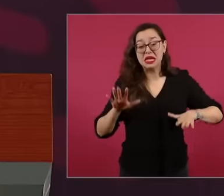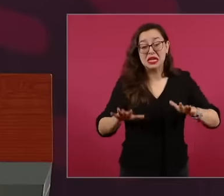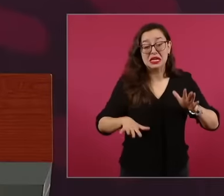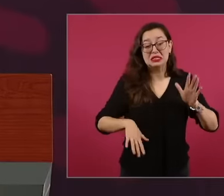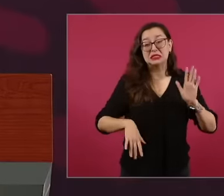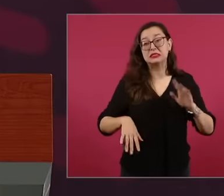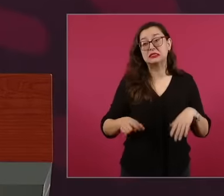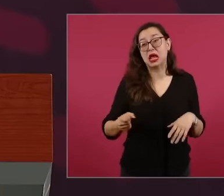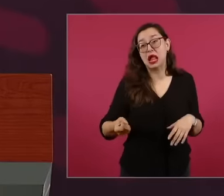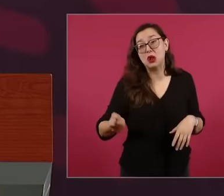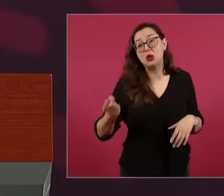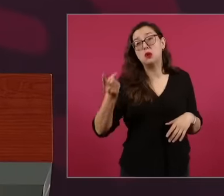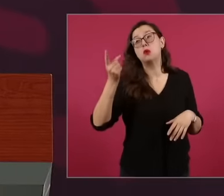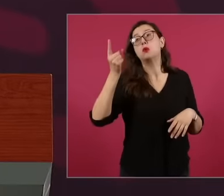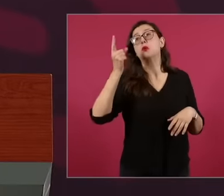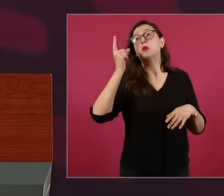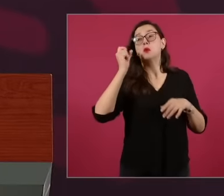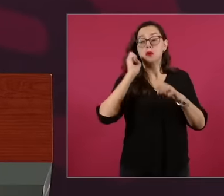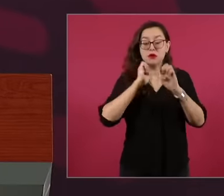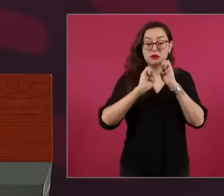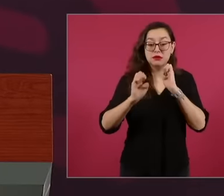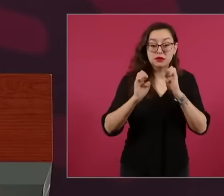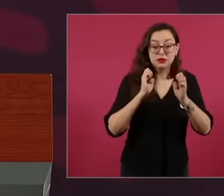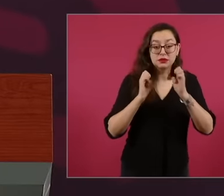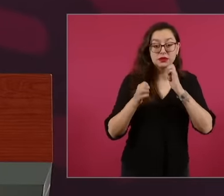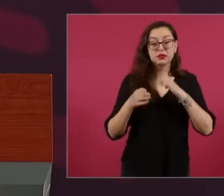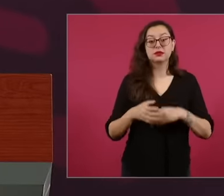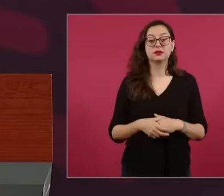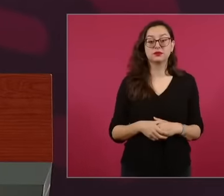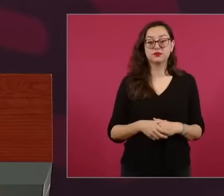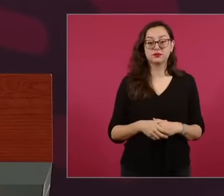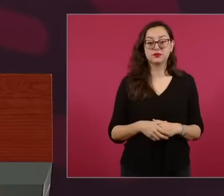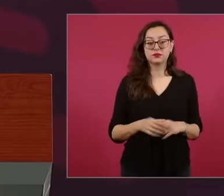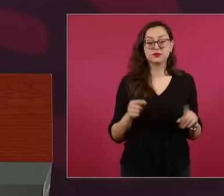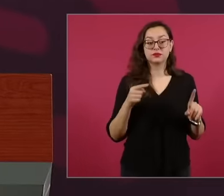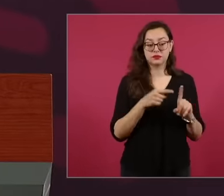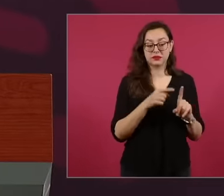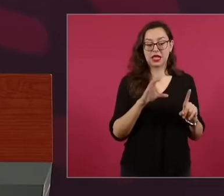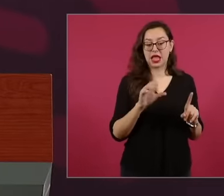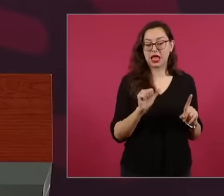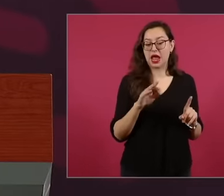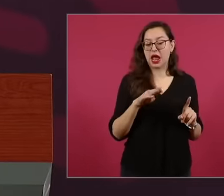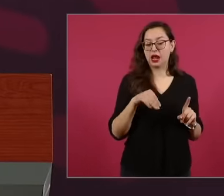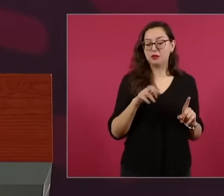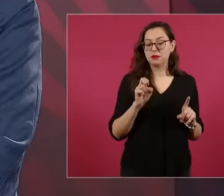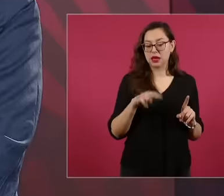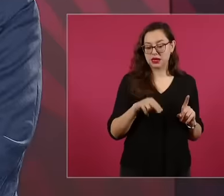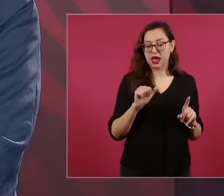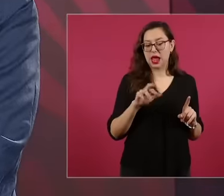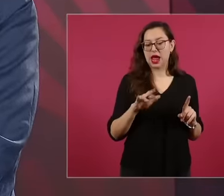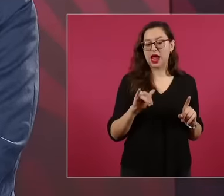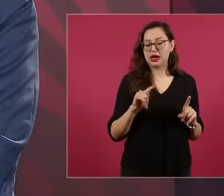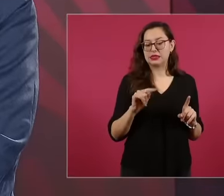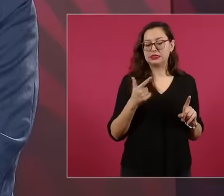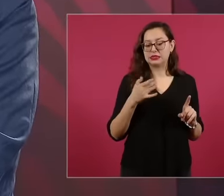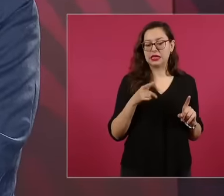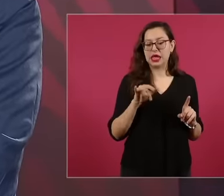interviews from time to time every two every three